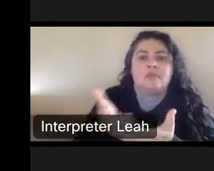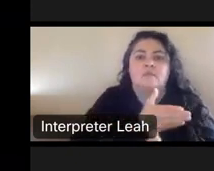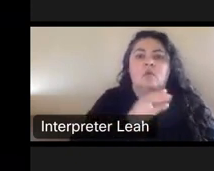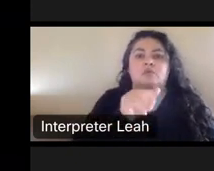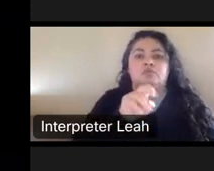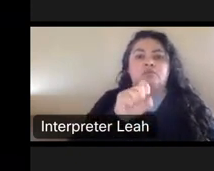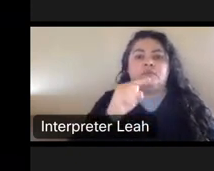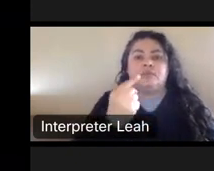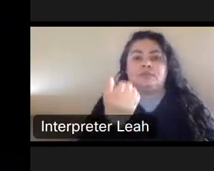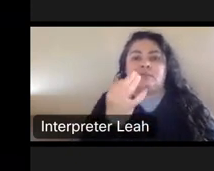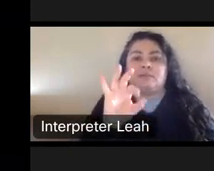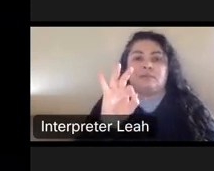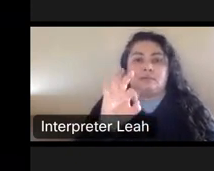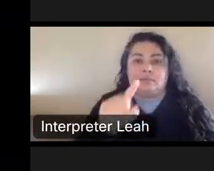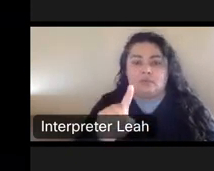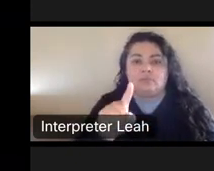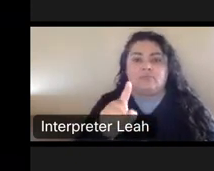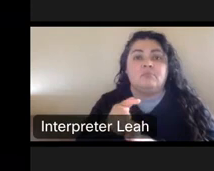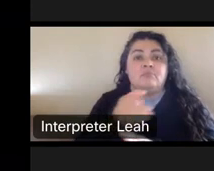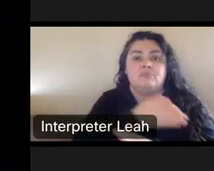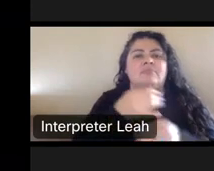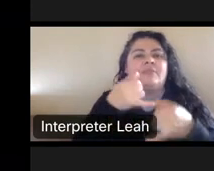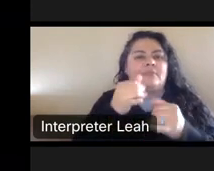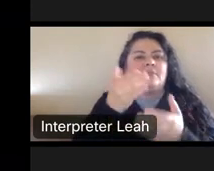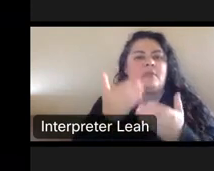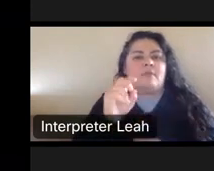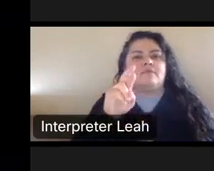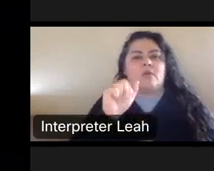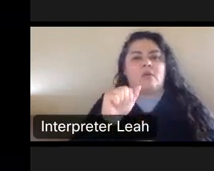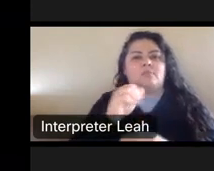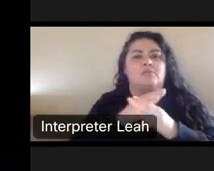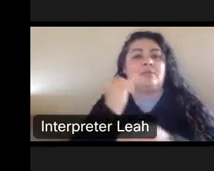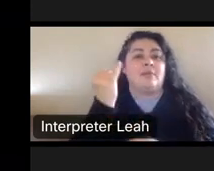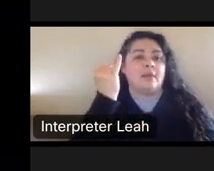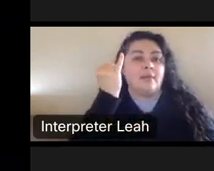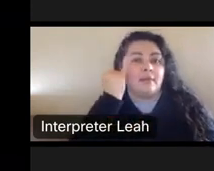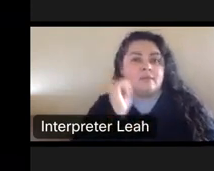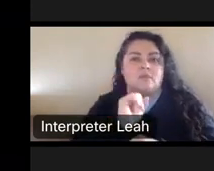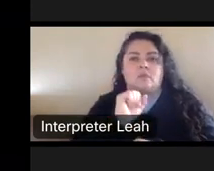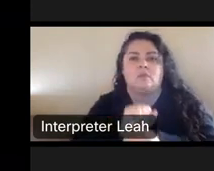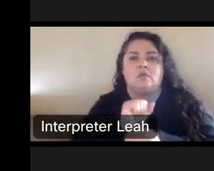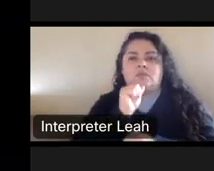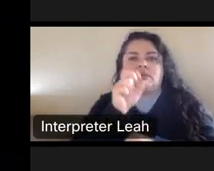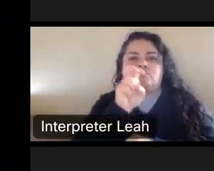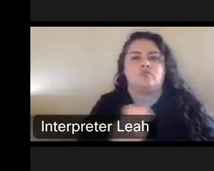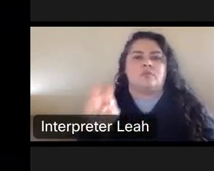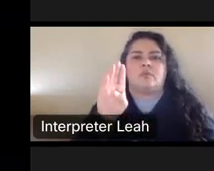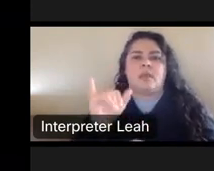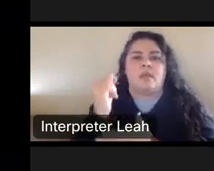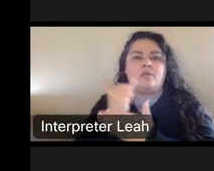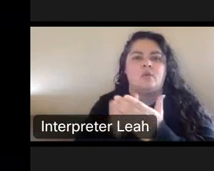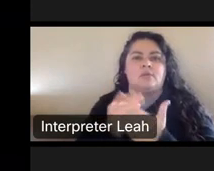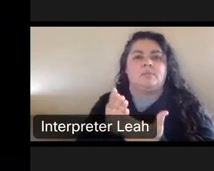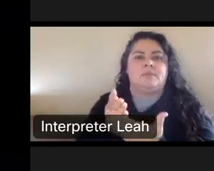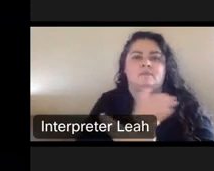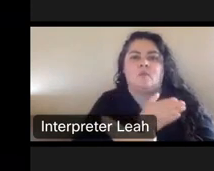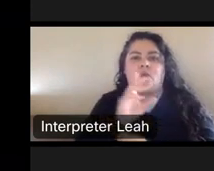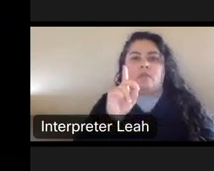they still may have our protections if the work was not transferred by the artist before that date. So, in other words, if the. other words if the